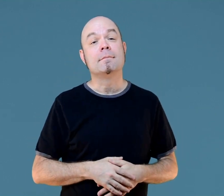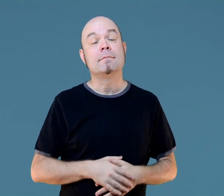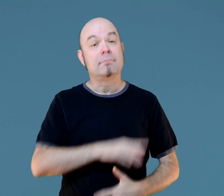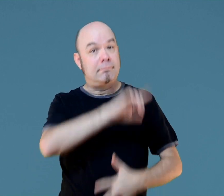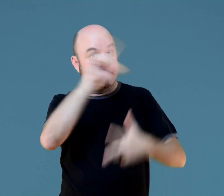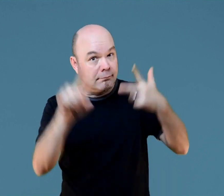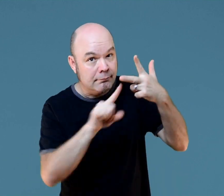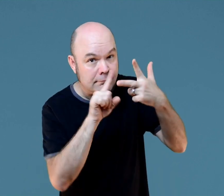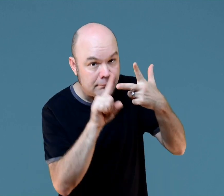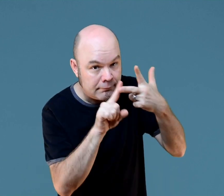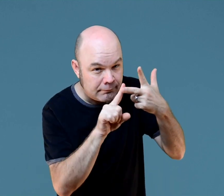Okay, the third rule